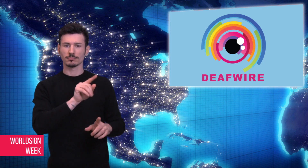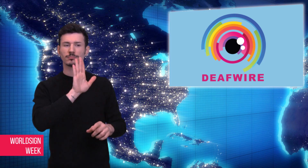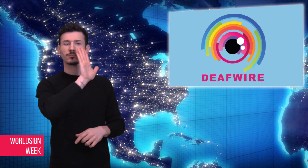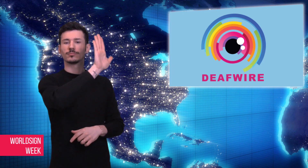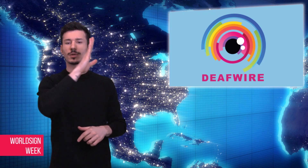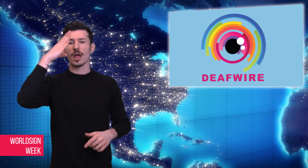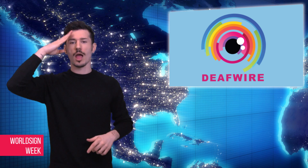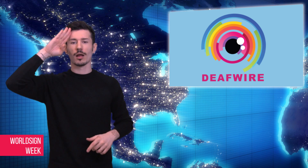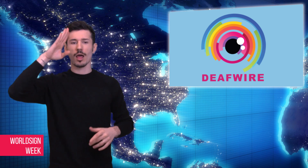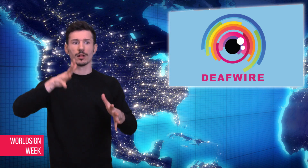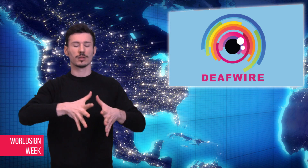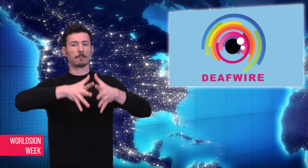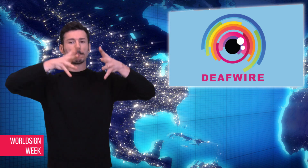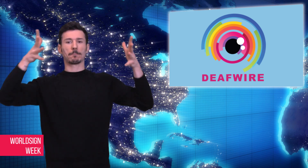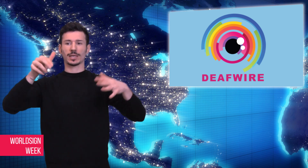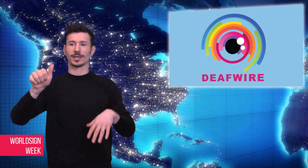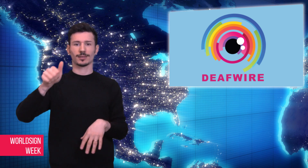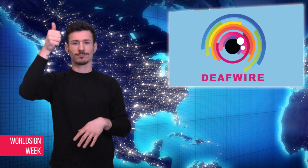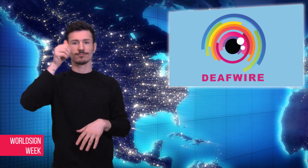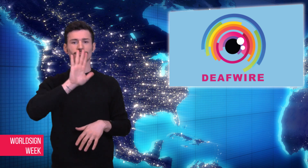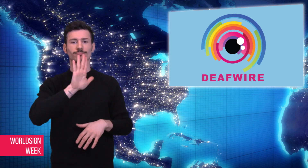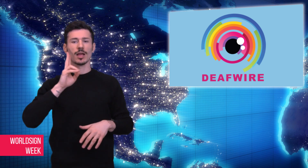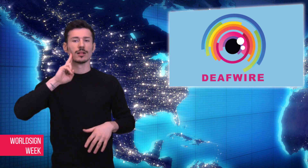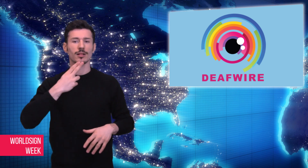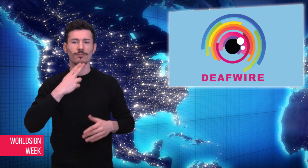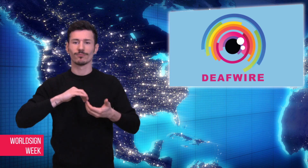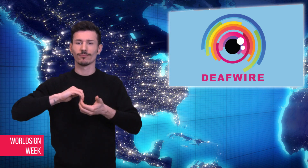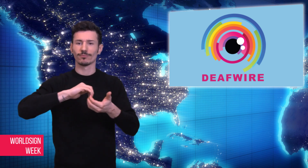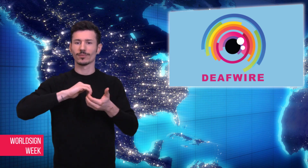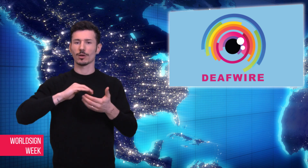grant. The organization is the largest representative of Deaf people in Ireland and they are trying to find ways to solve